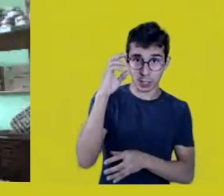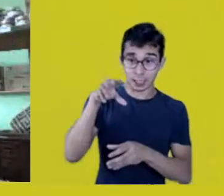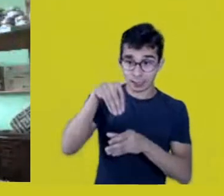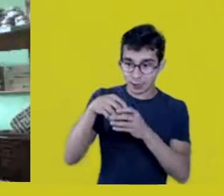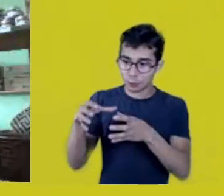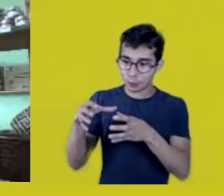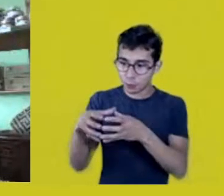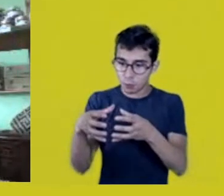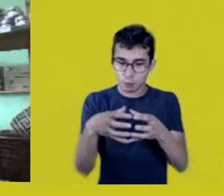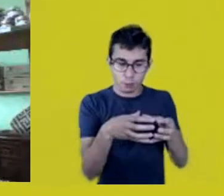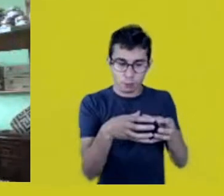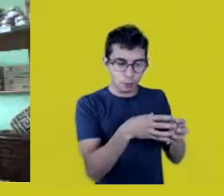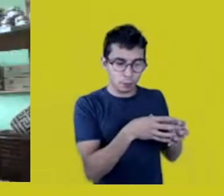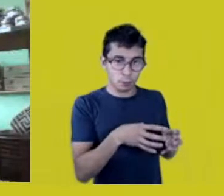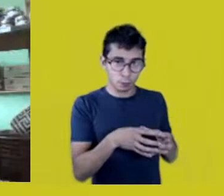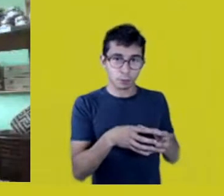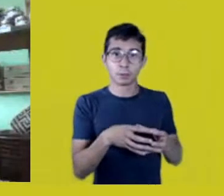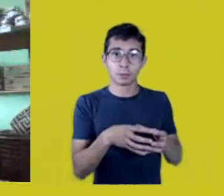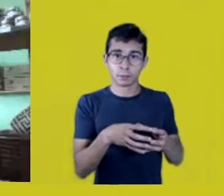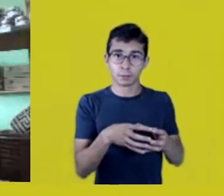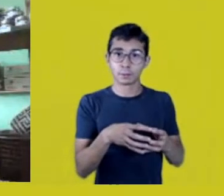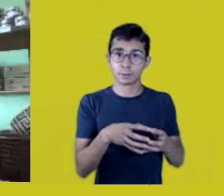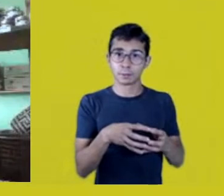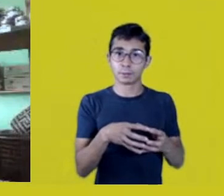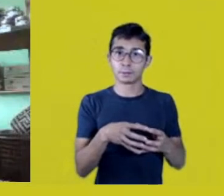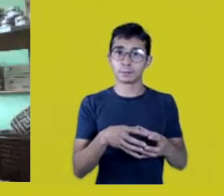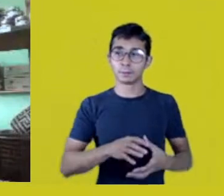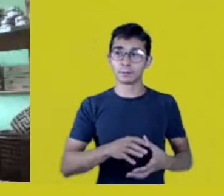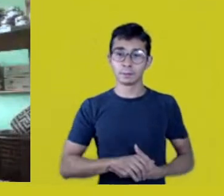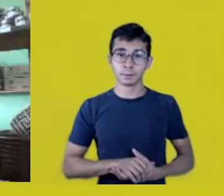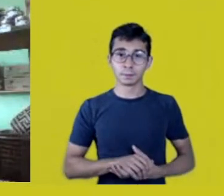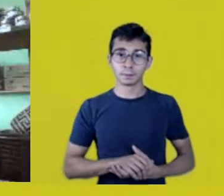We cannot separate these three dimensions